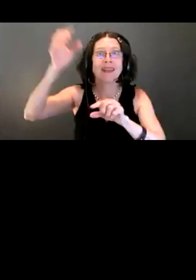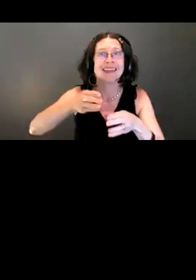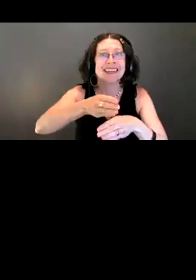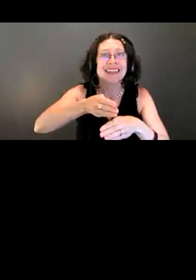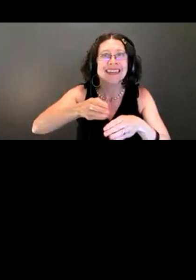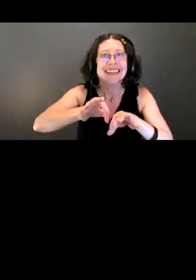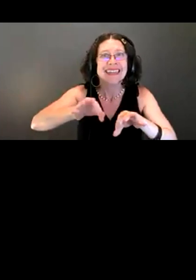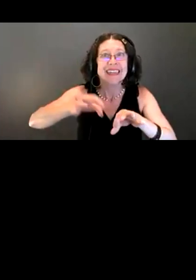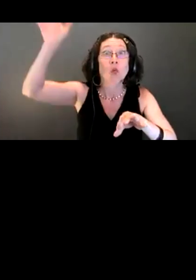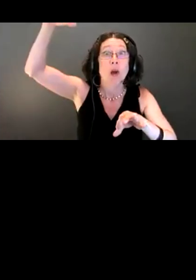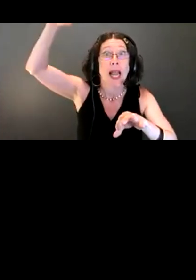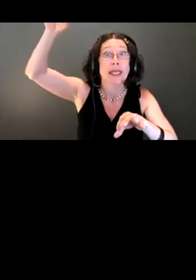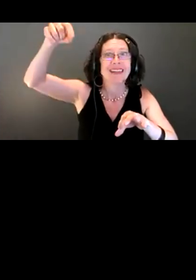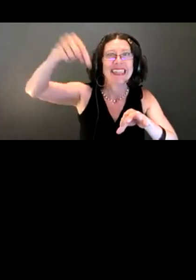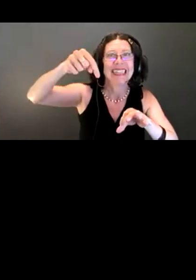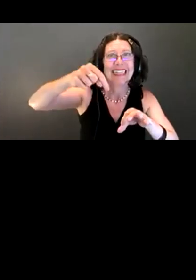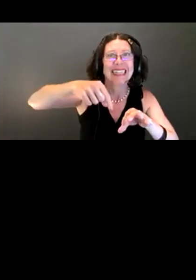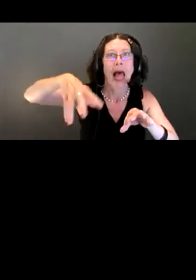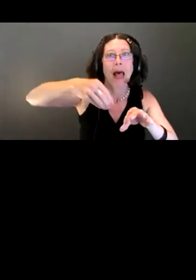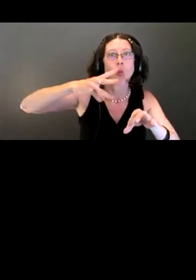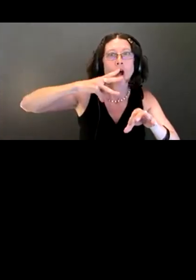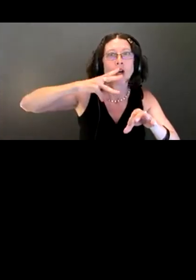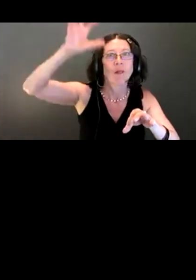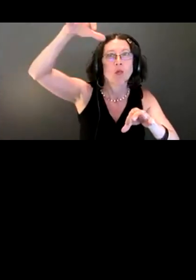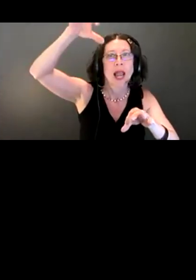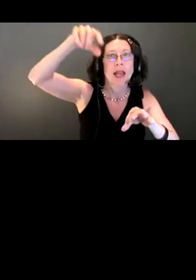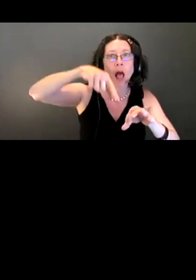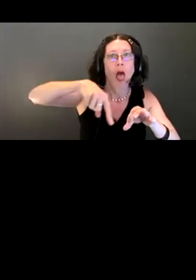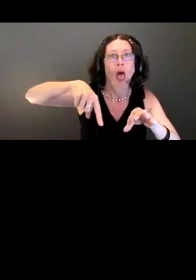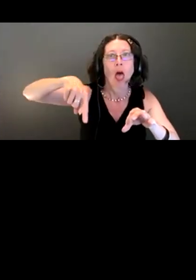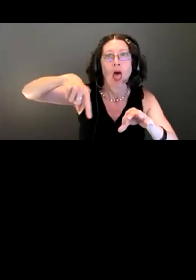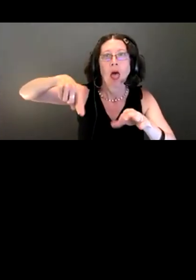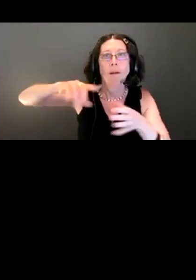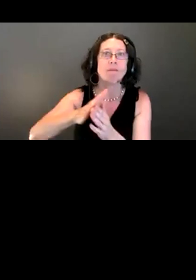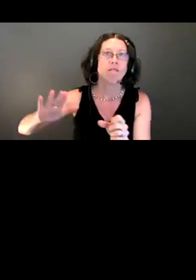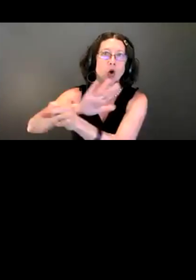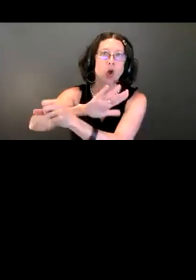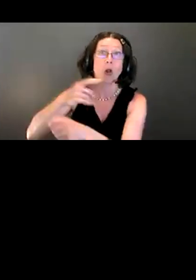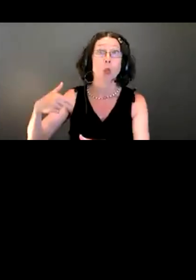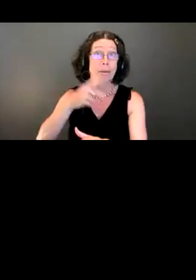and fills it up. When we project capacity, we project capacity for the number